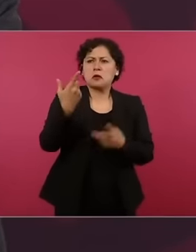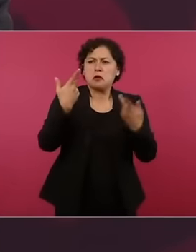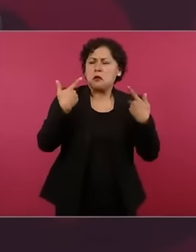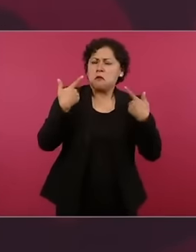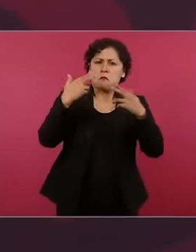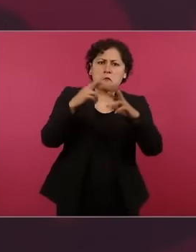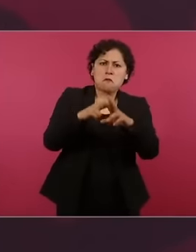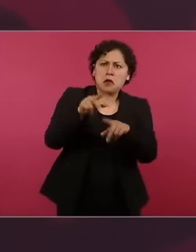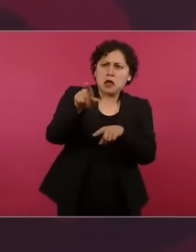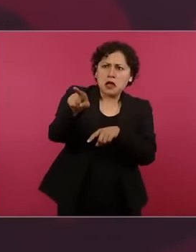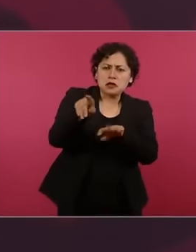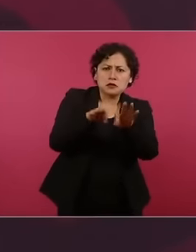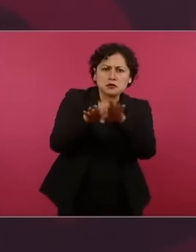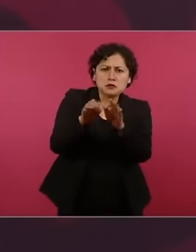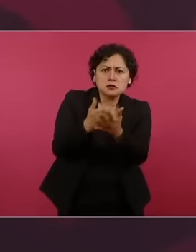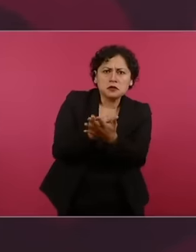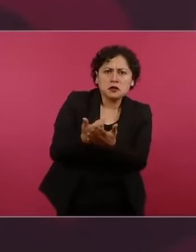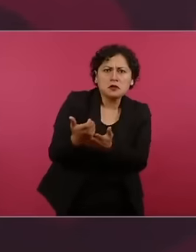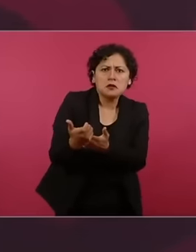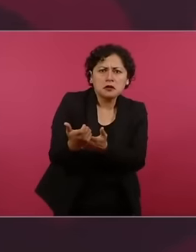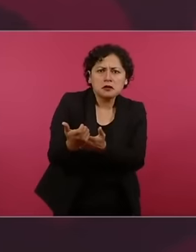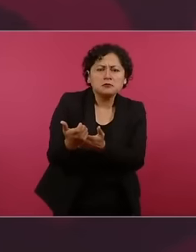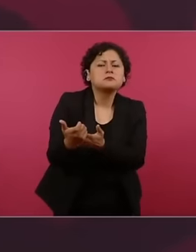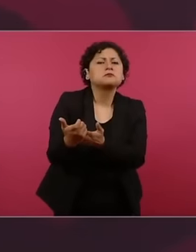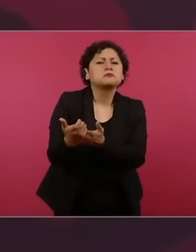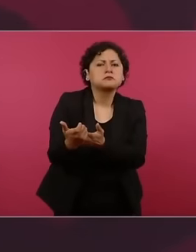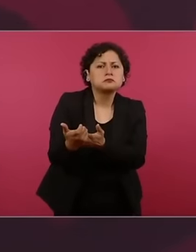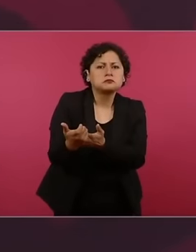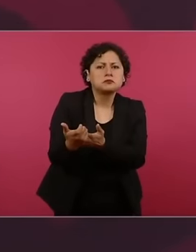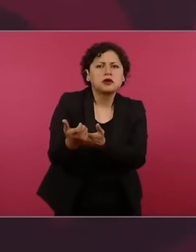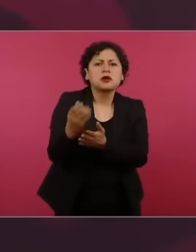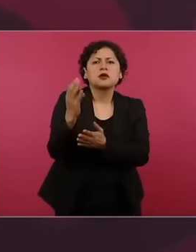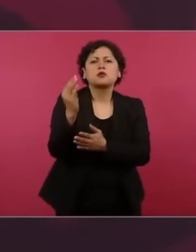500 80 pesos